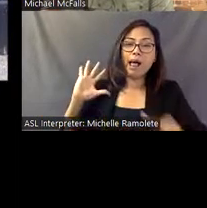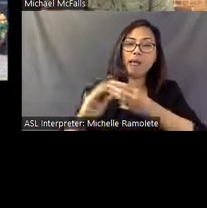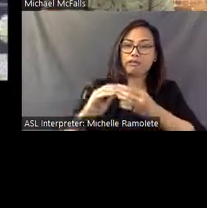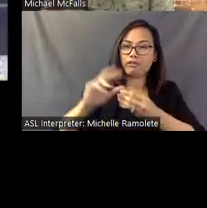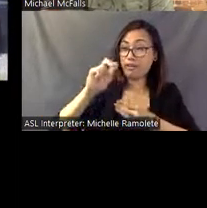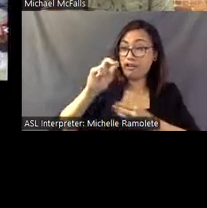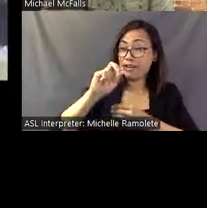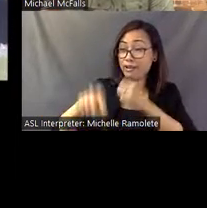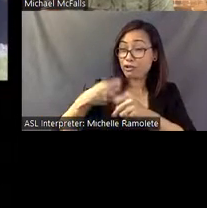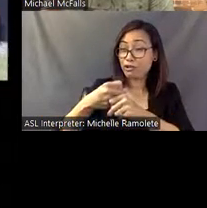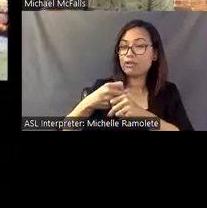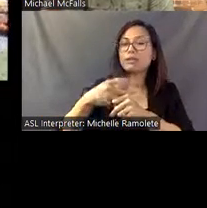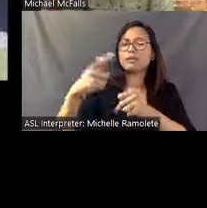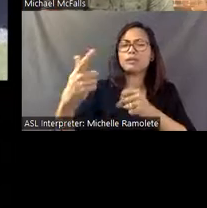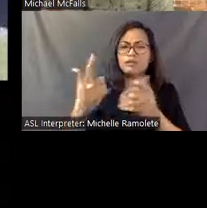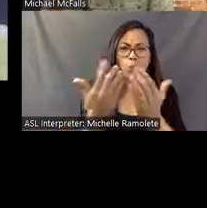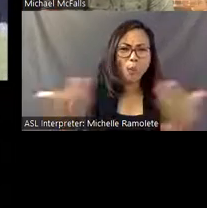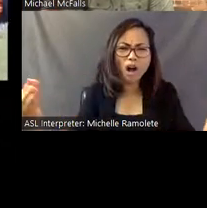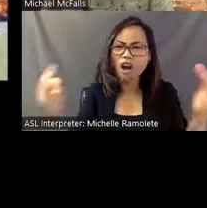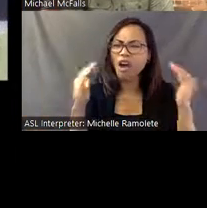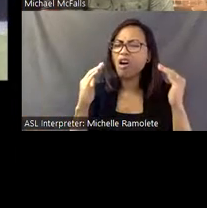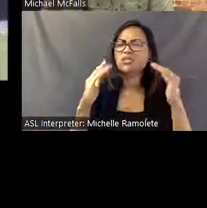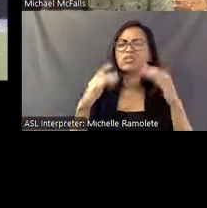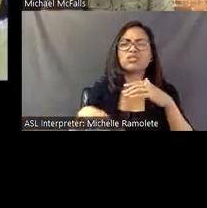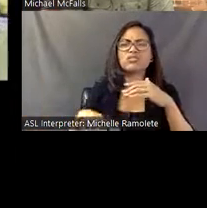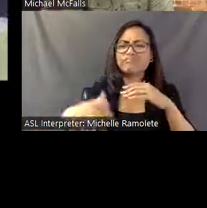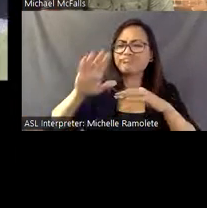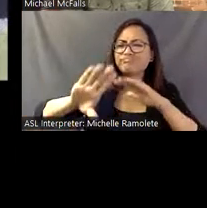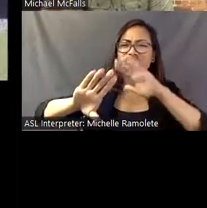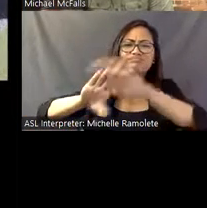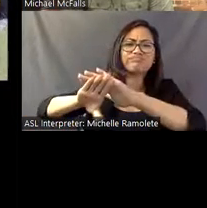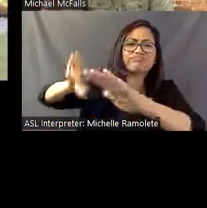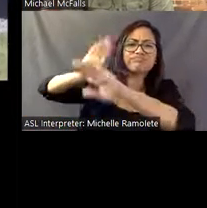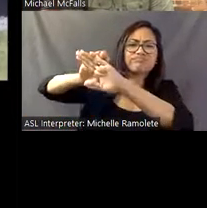He erected walls around the place, overlaid them with cement, decorating them with ancient